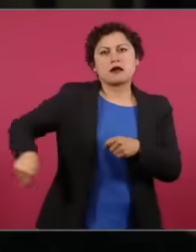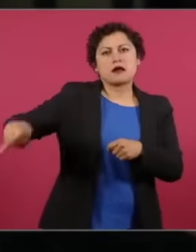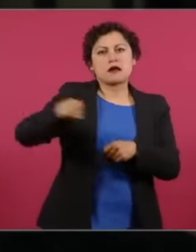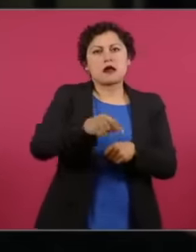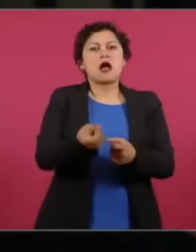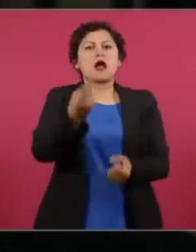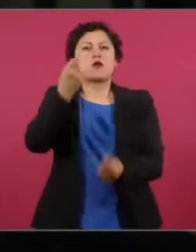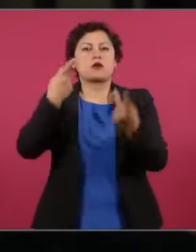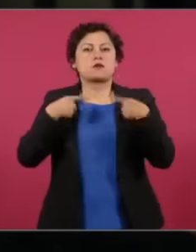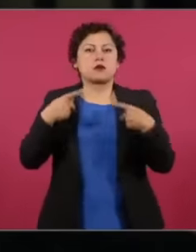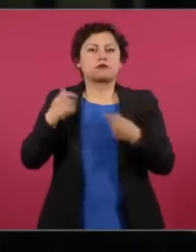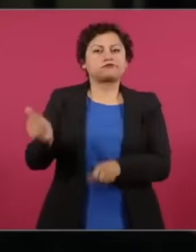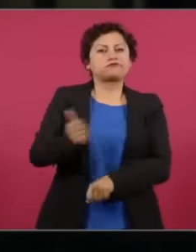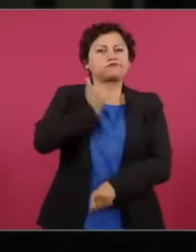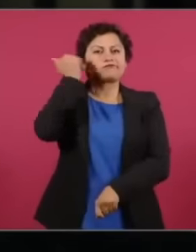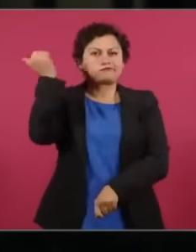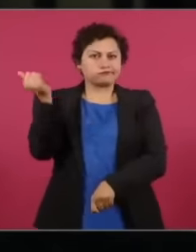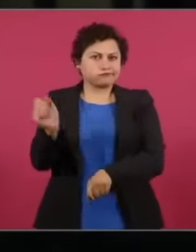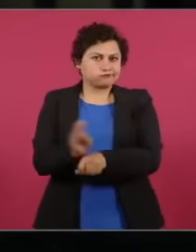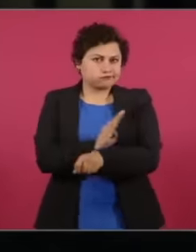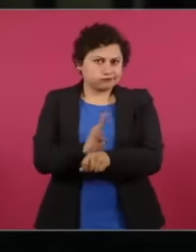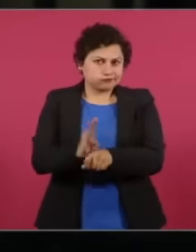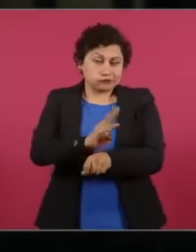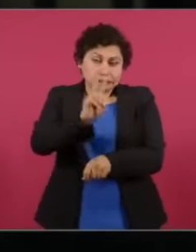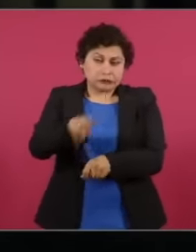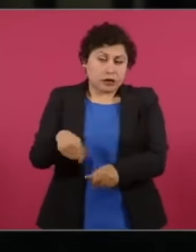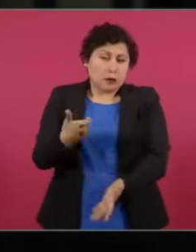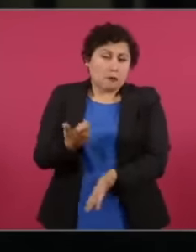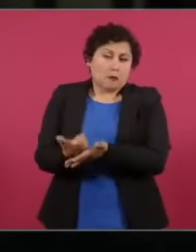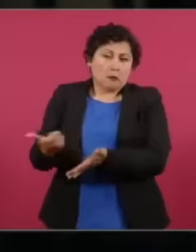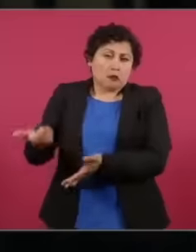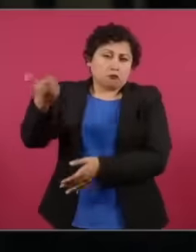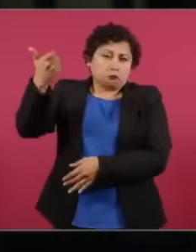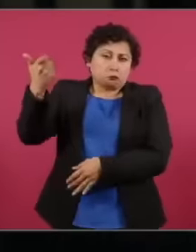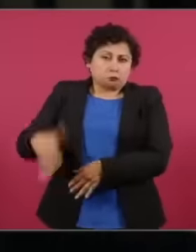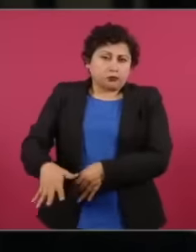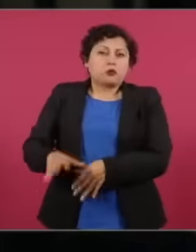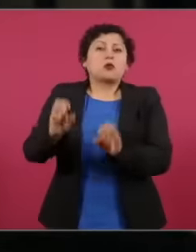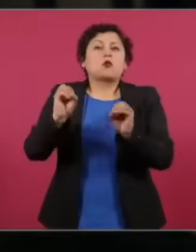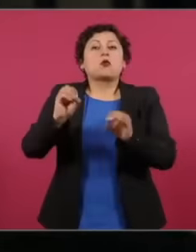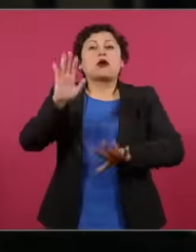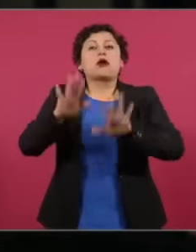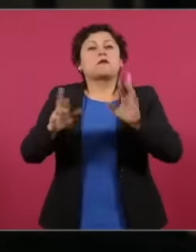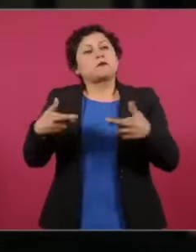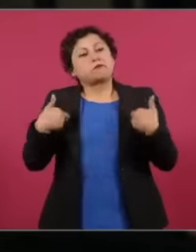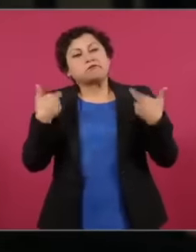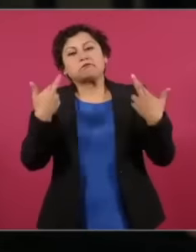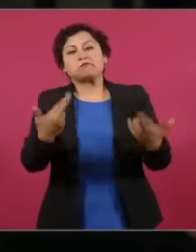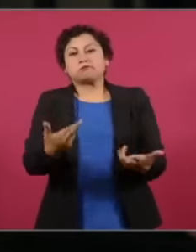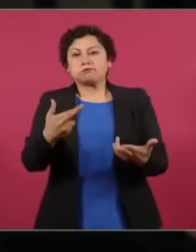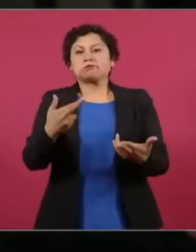pay or very very reduced prices or even 0 pesos for some of the hectares this